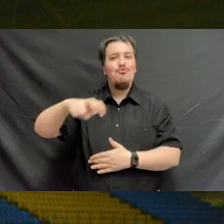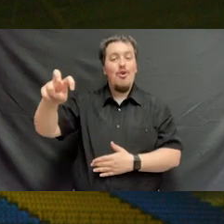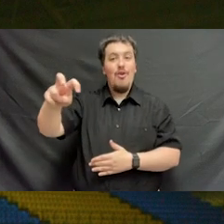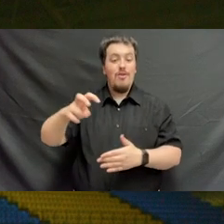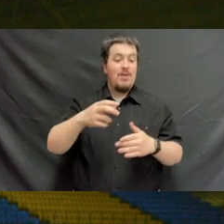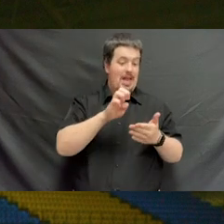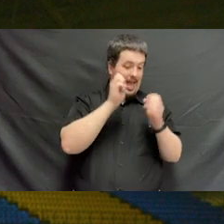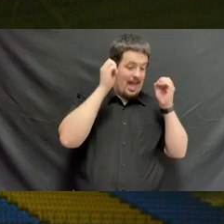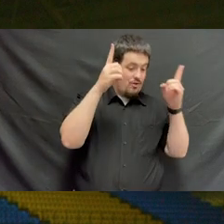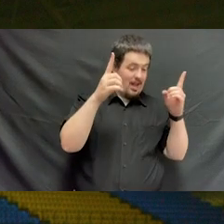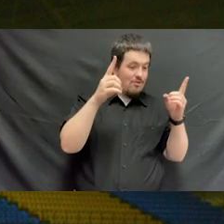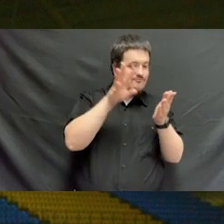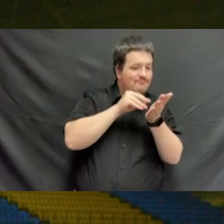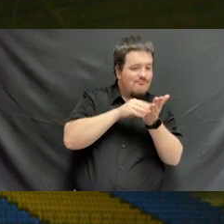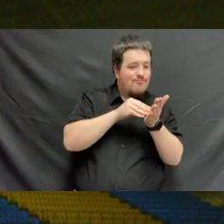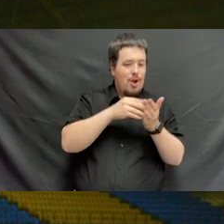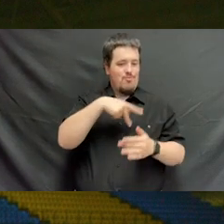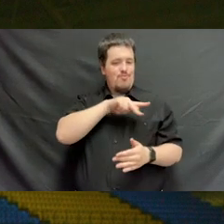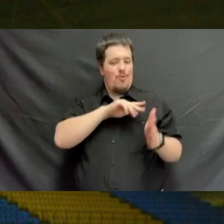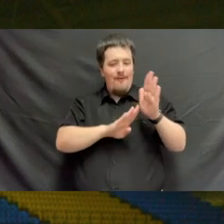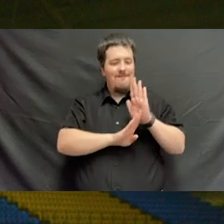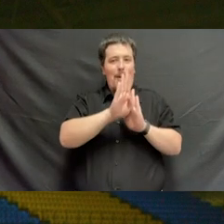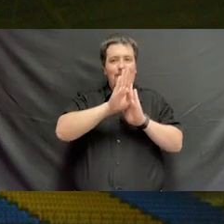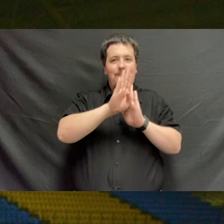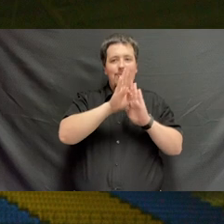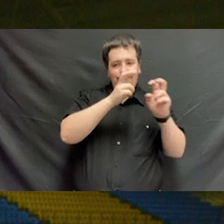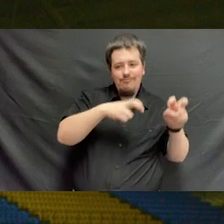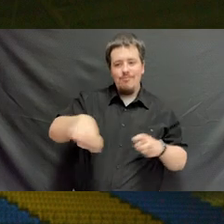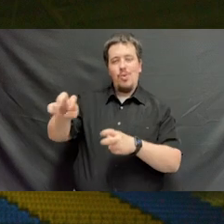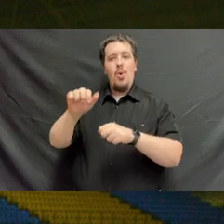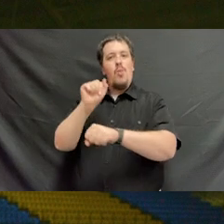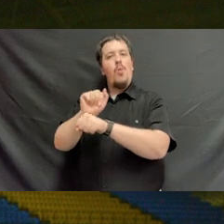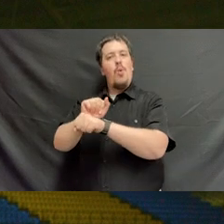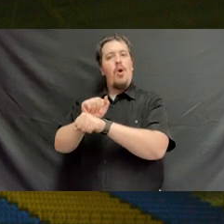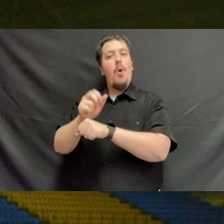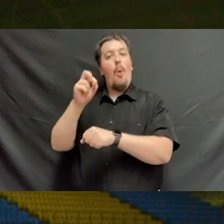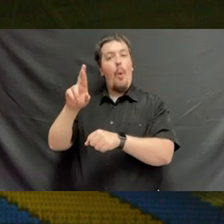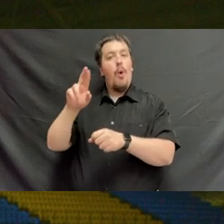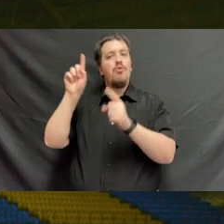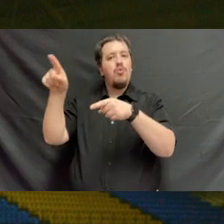of educational exploration and personal development and move into the workforce or onto graduate school.